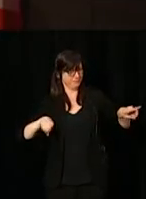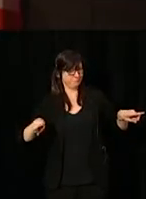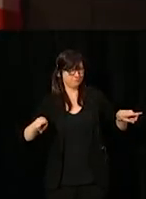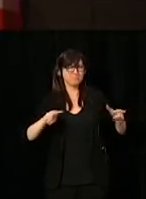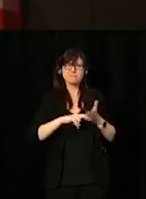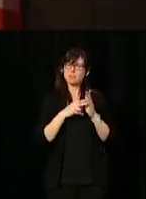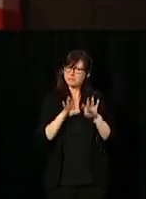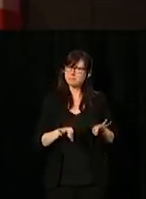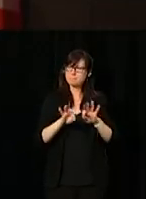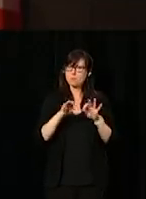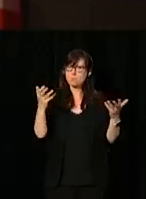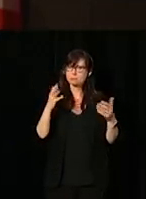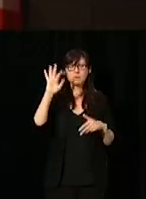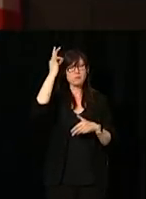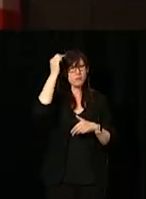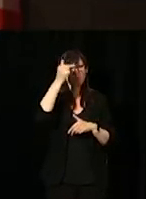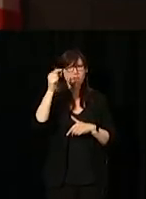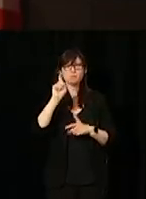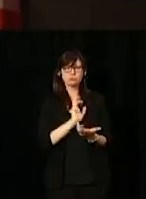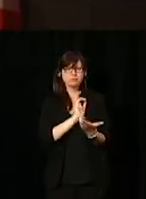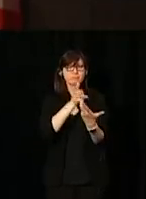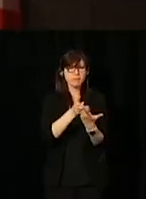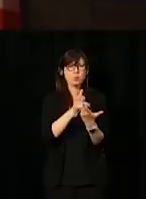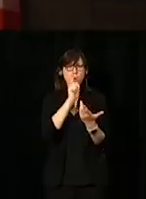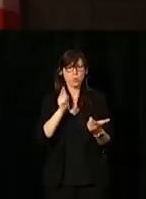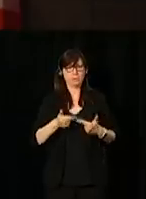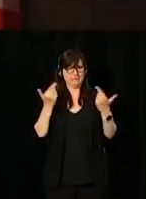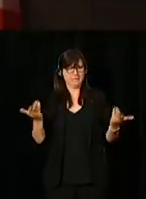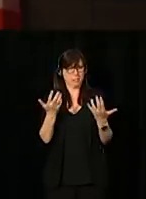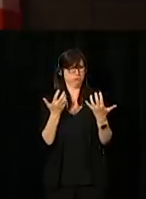that our public service be representative of the population that it serves.